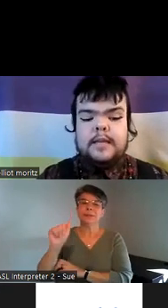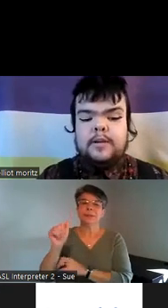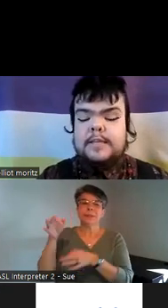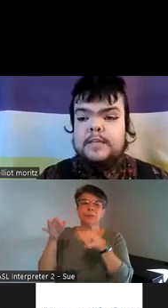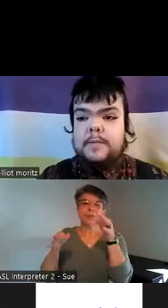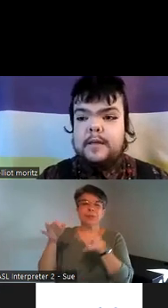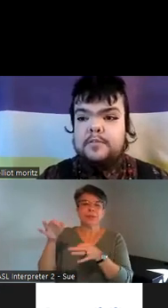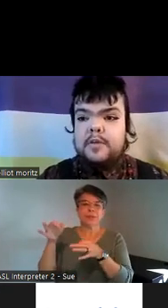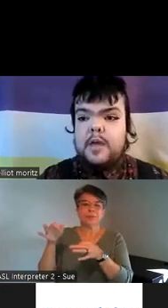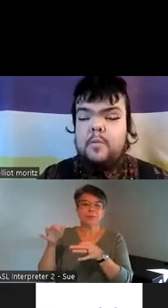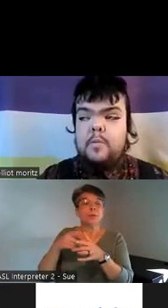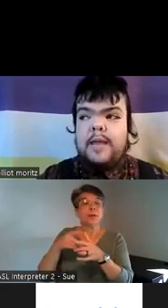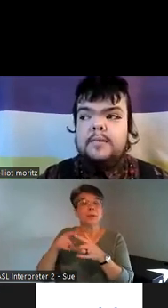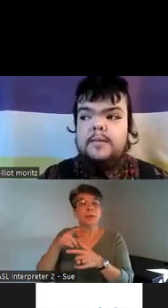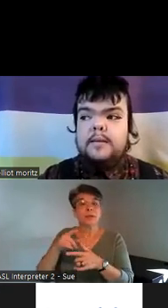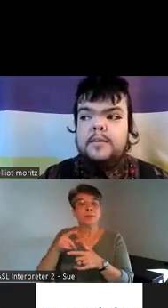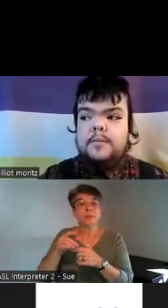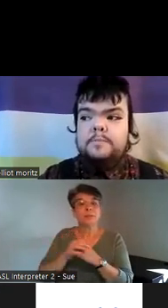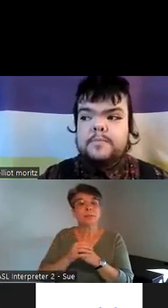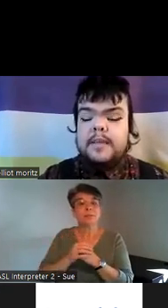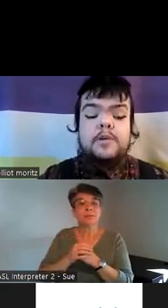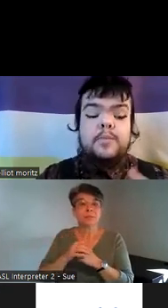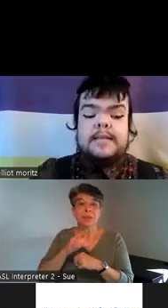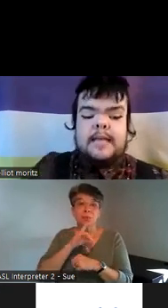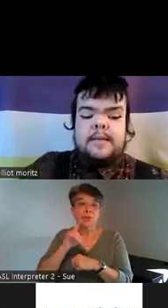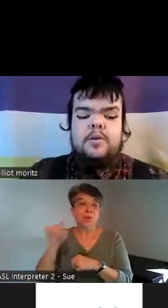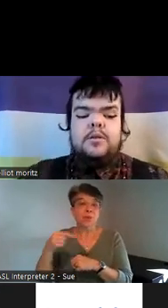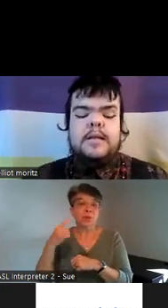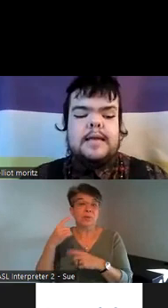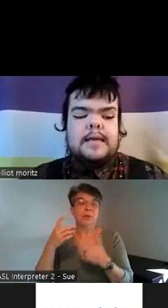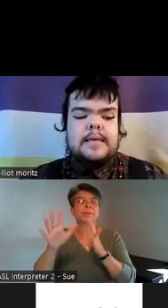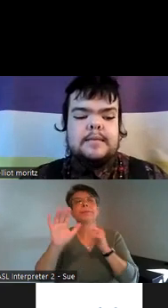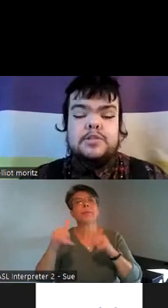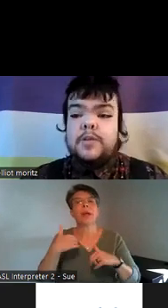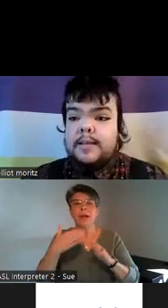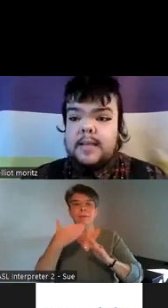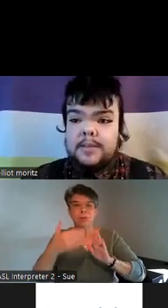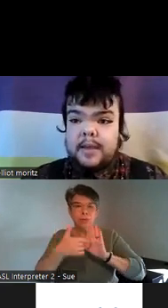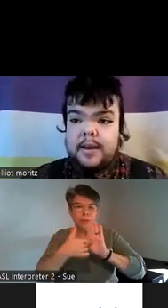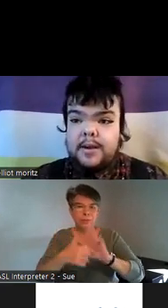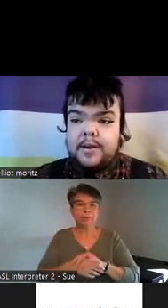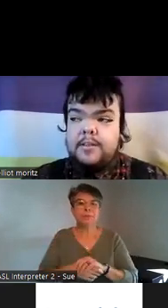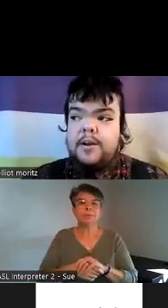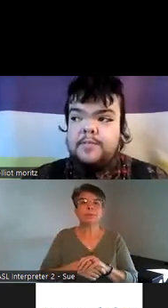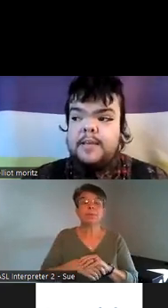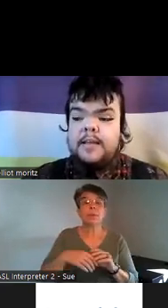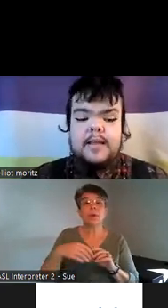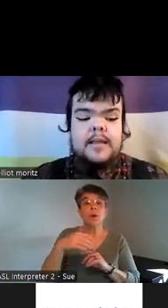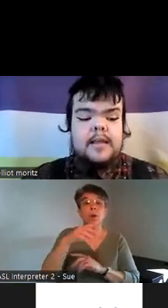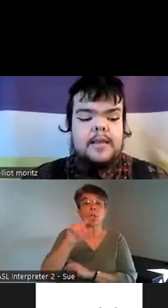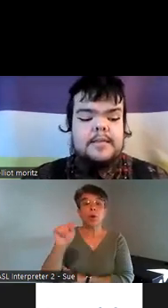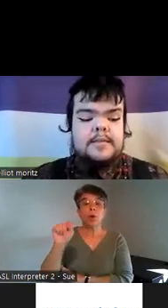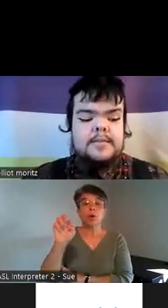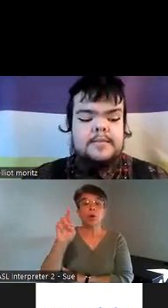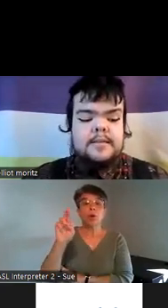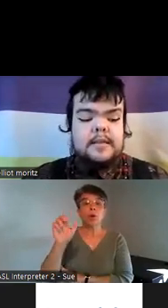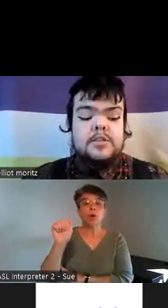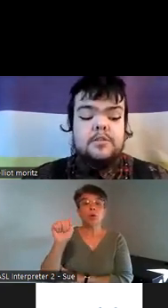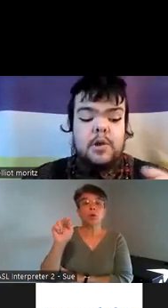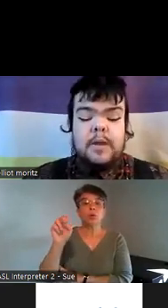interacted with when like a great example is trans health care a lot of it is like going